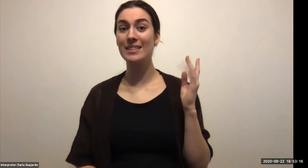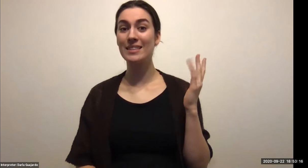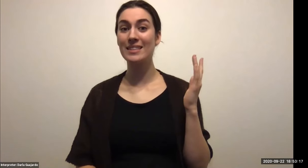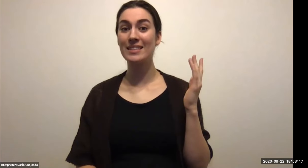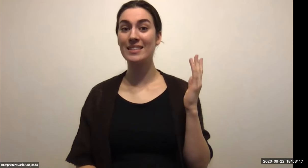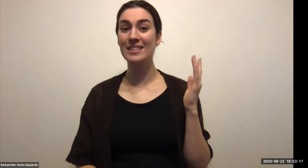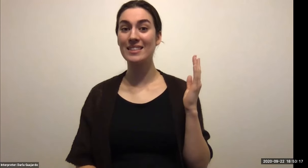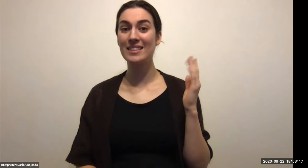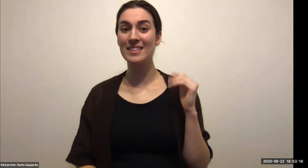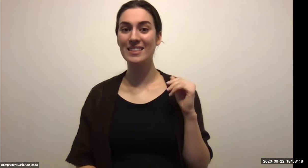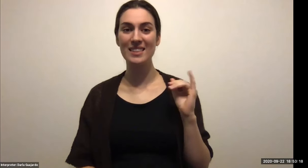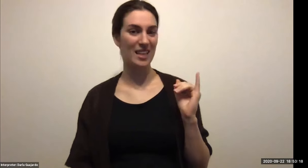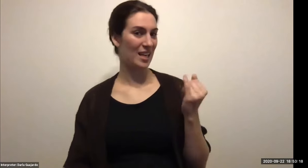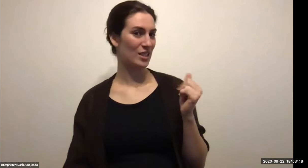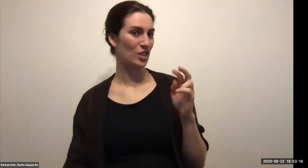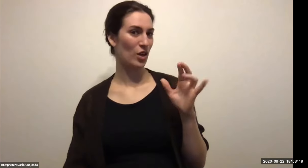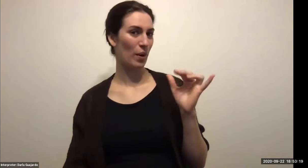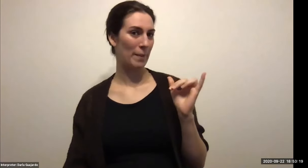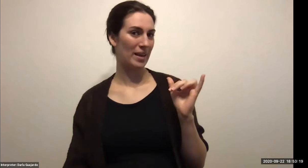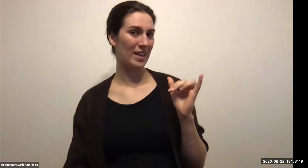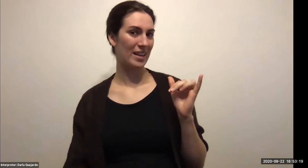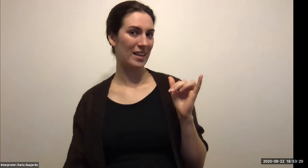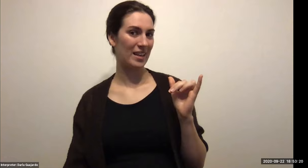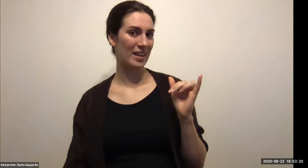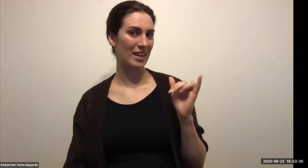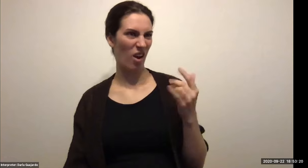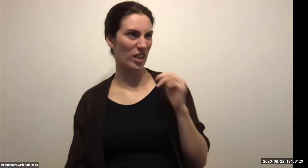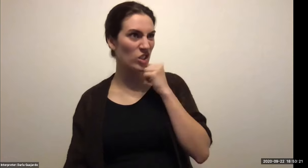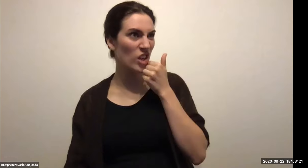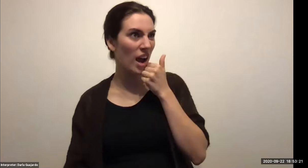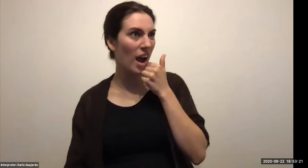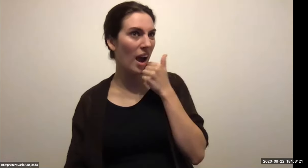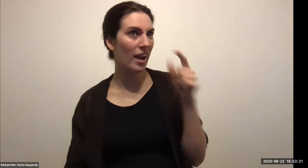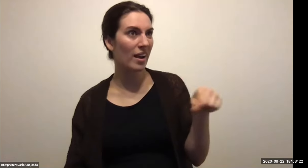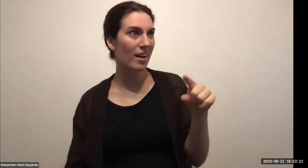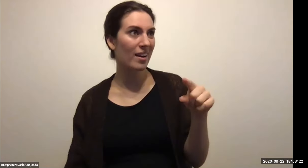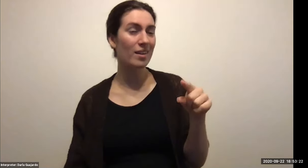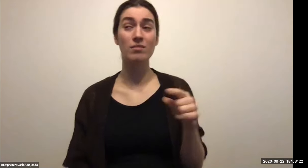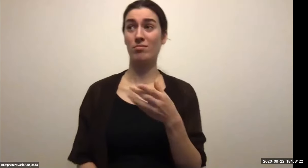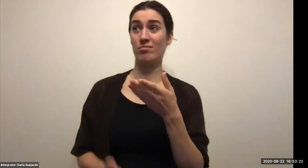Keith Wolling: When I was working the front office and I got promoted to the front of his manager in June and I didn't graduate